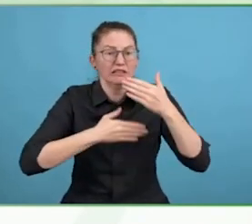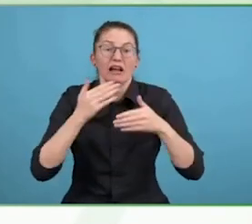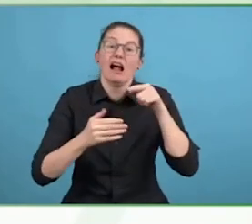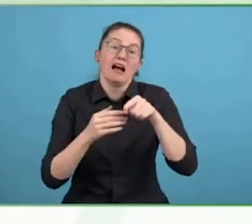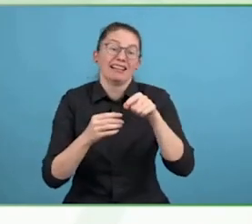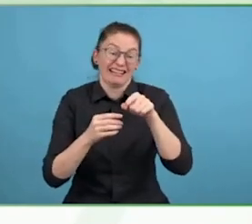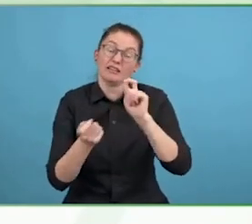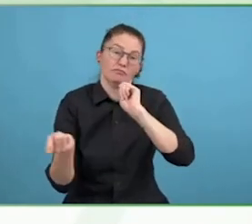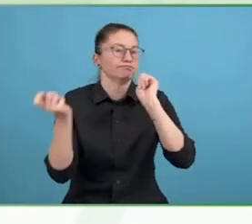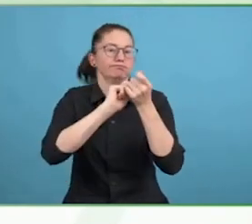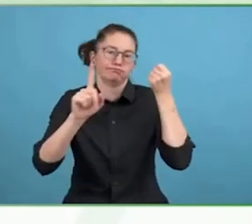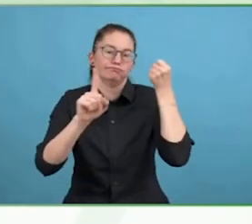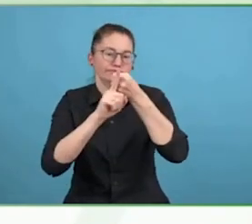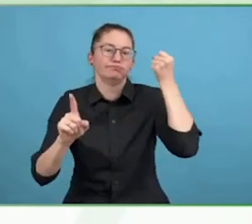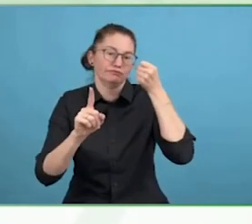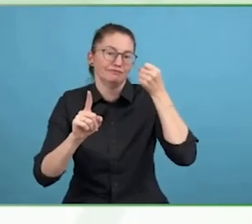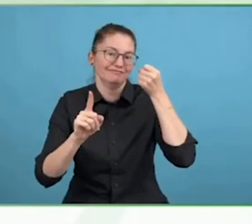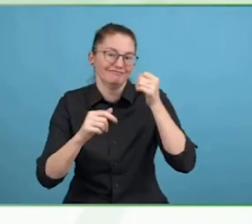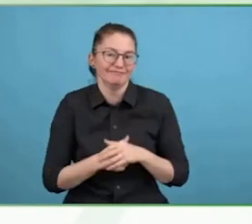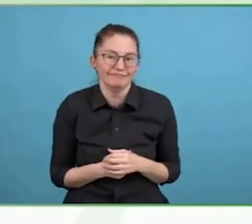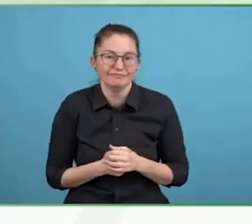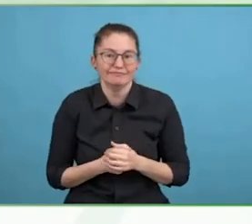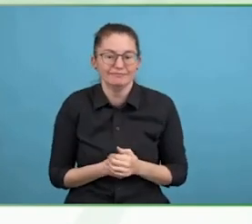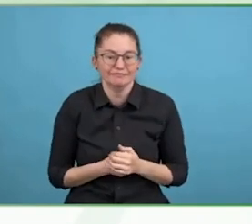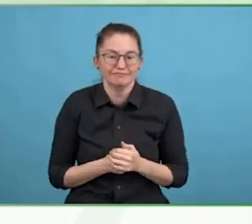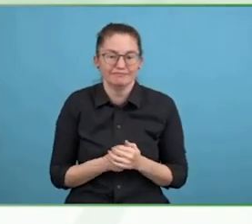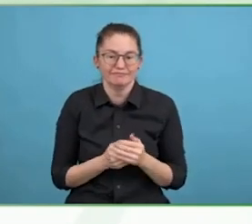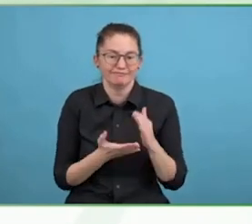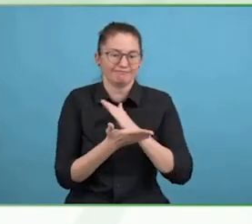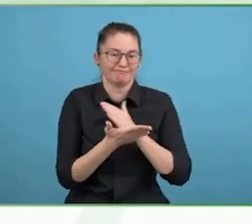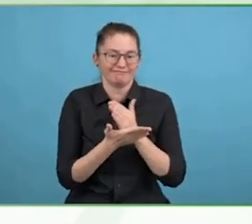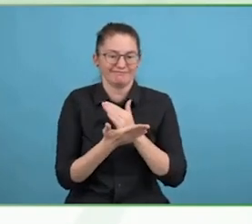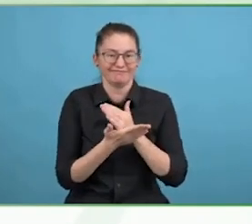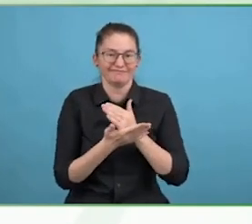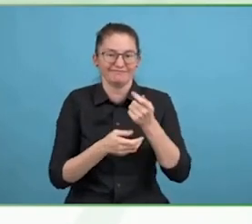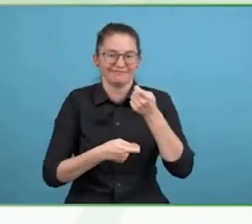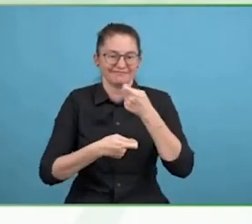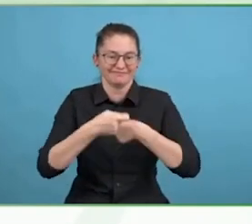our own voice and power say look at them, I am not disabled enough.